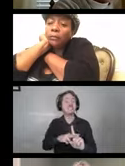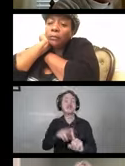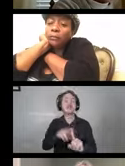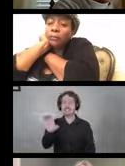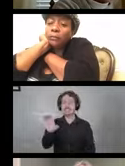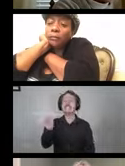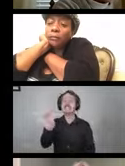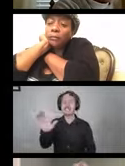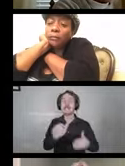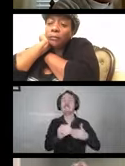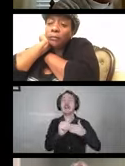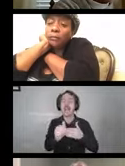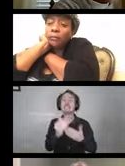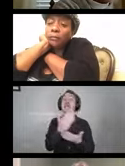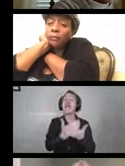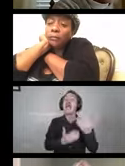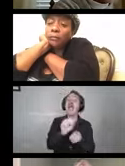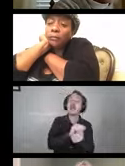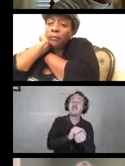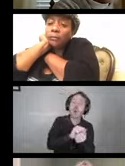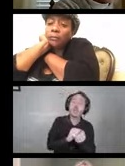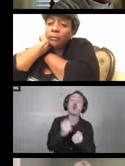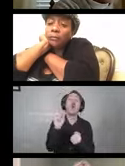of hand washing and cleaning wheelchairs.